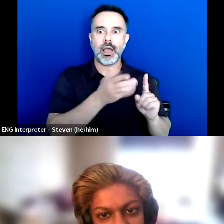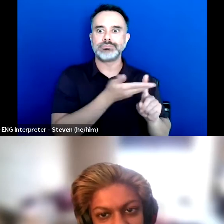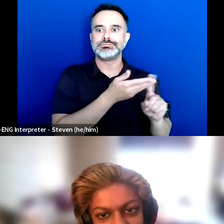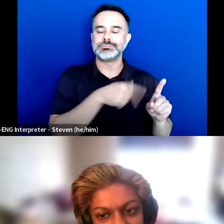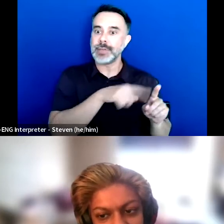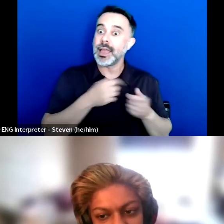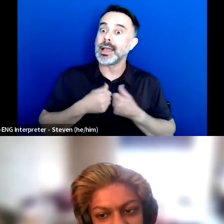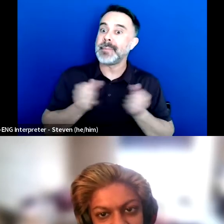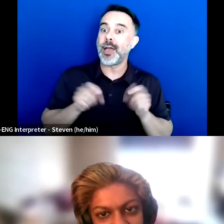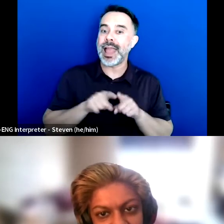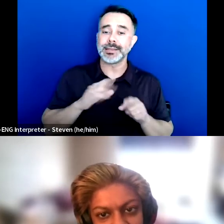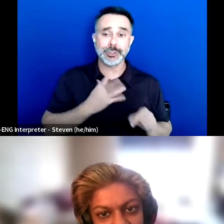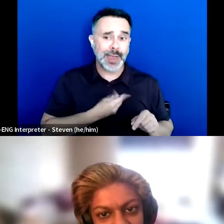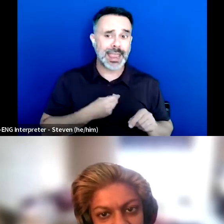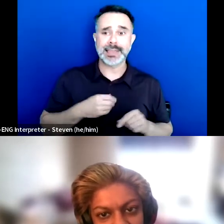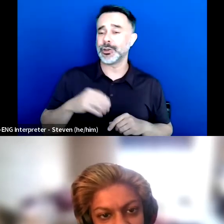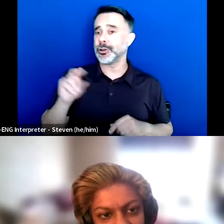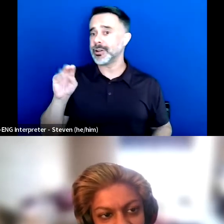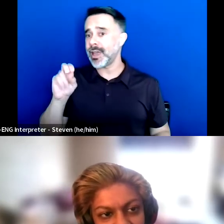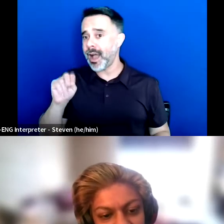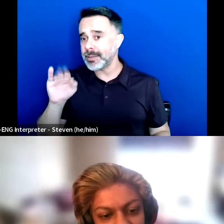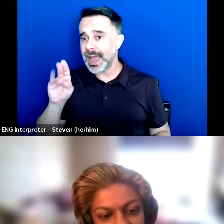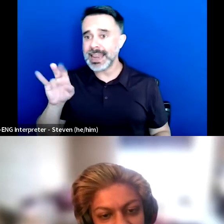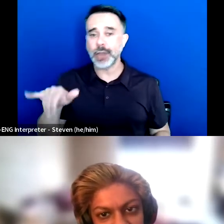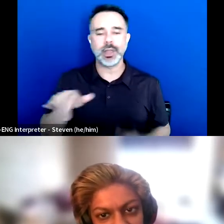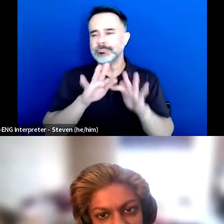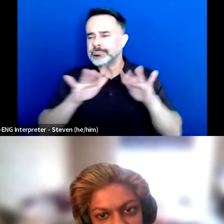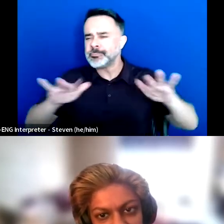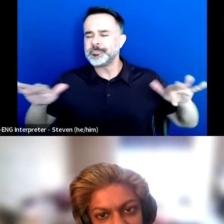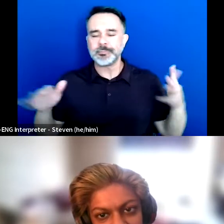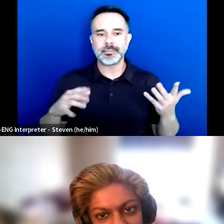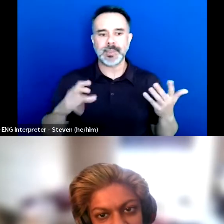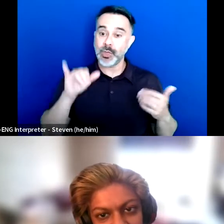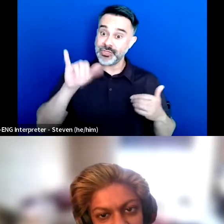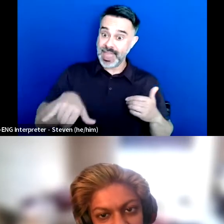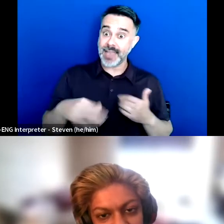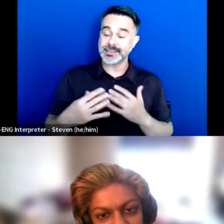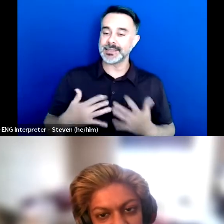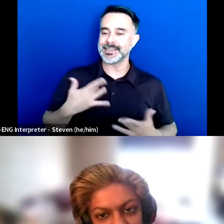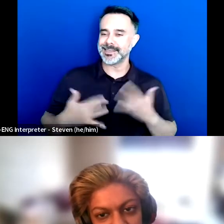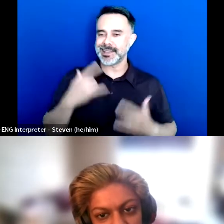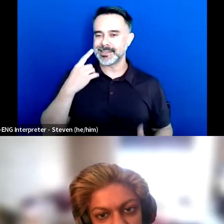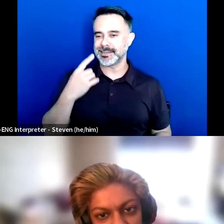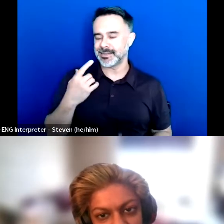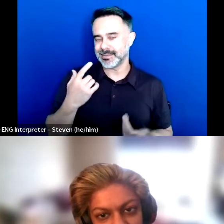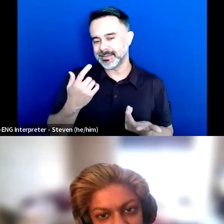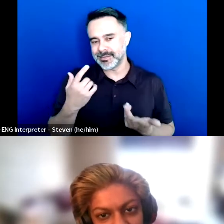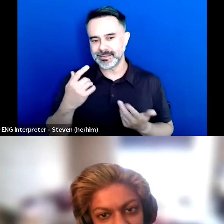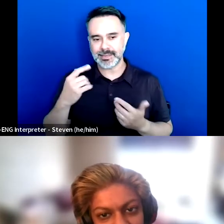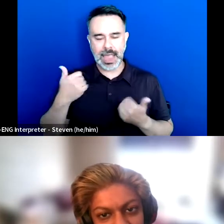And so that part will really excite me. And so, I try to focus more on that,